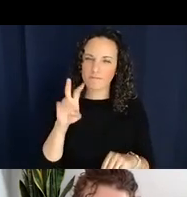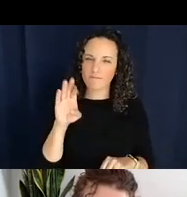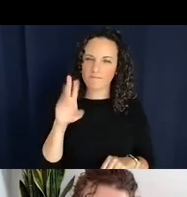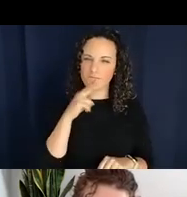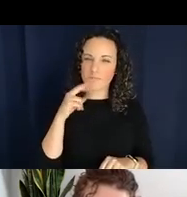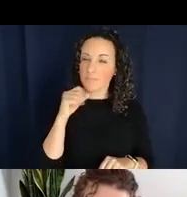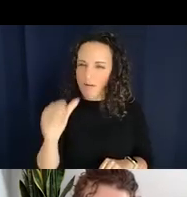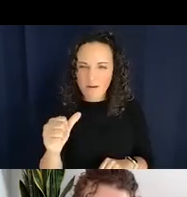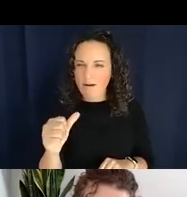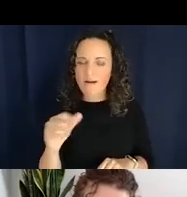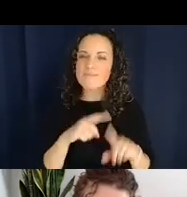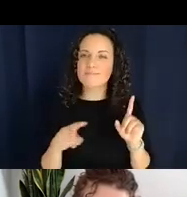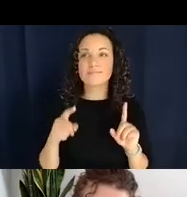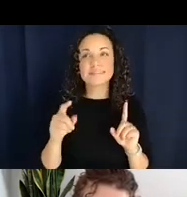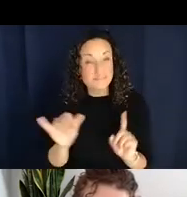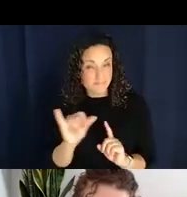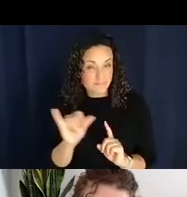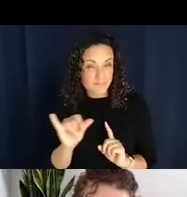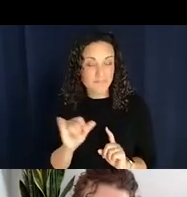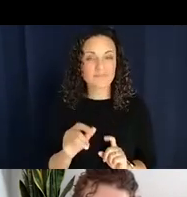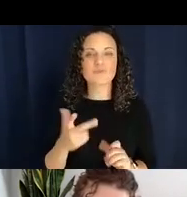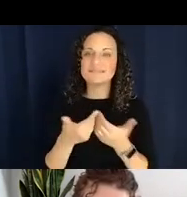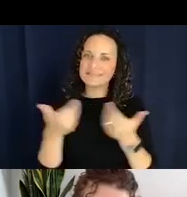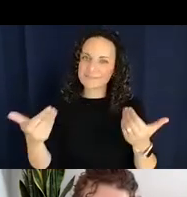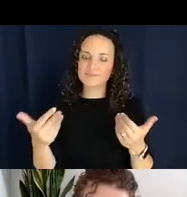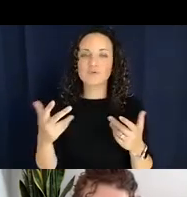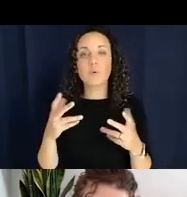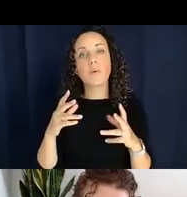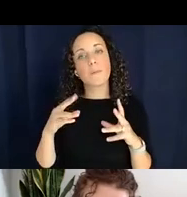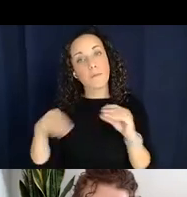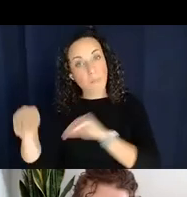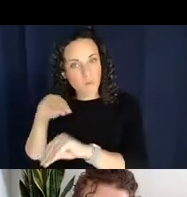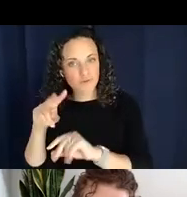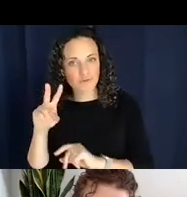only motion verbs but also non-motion verbs as well.